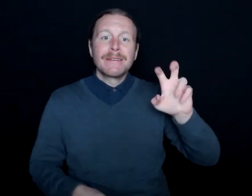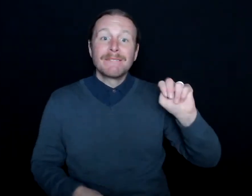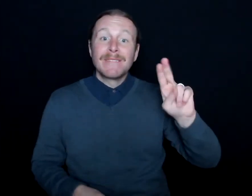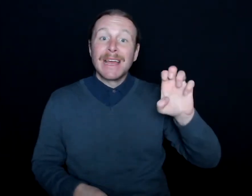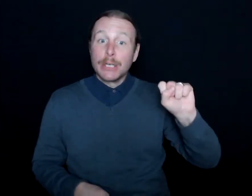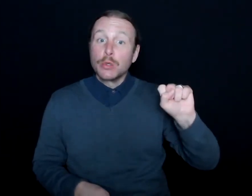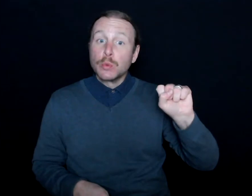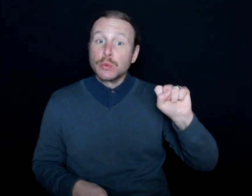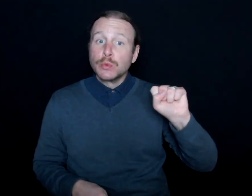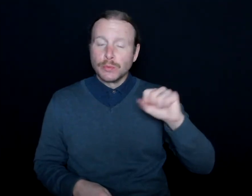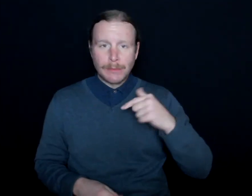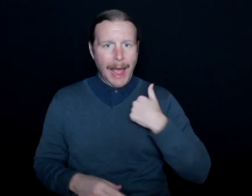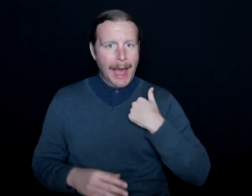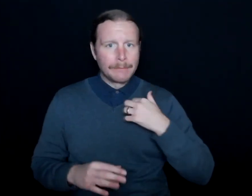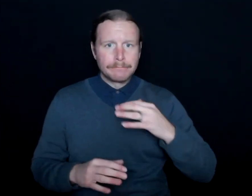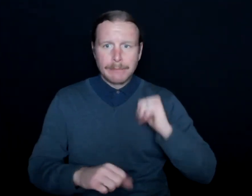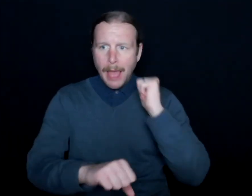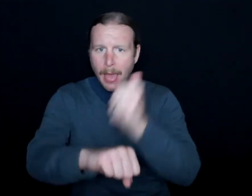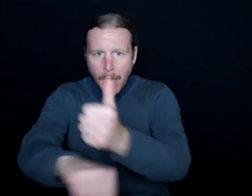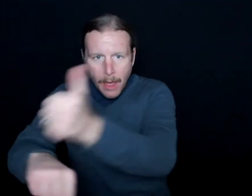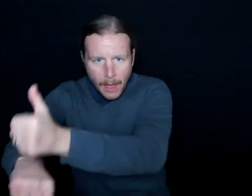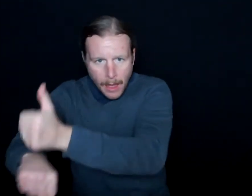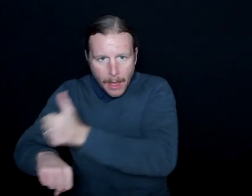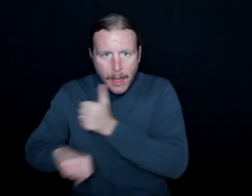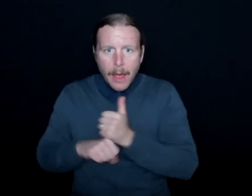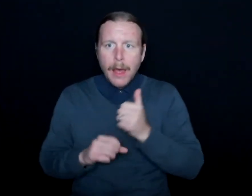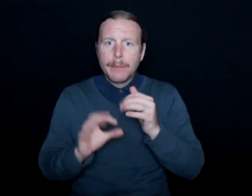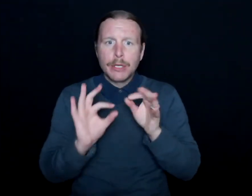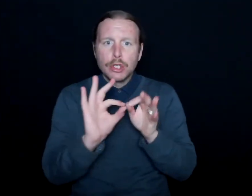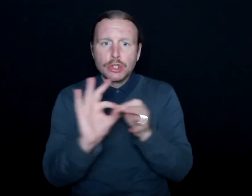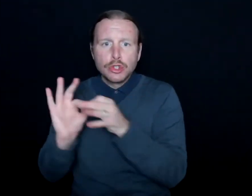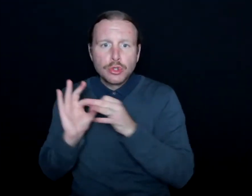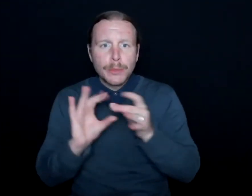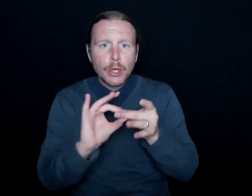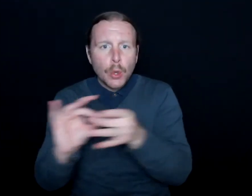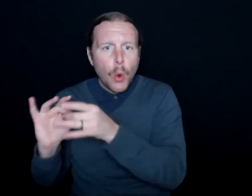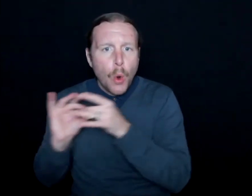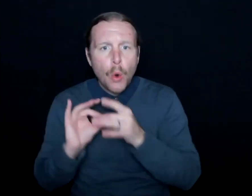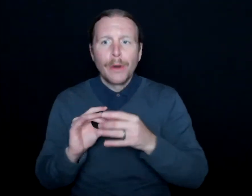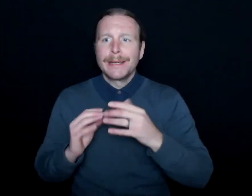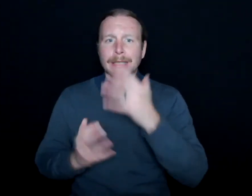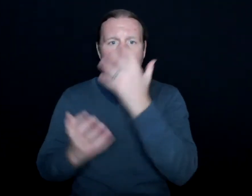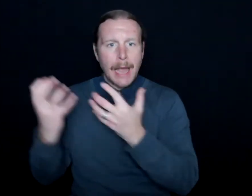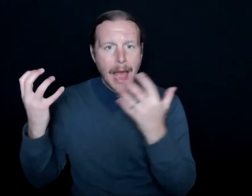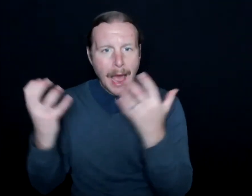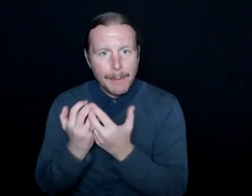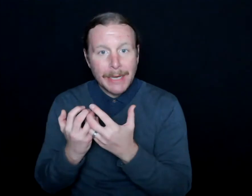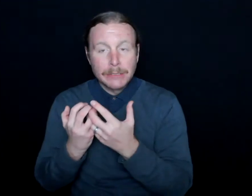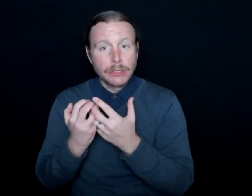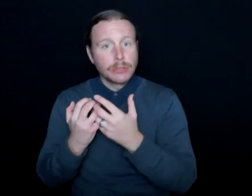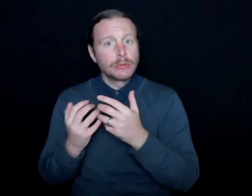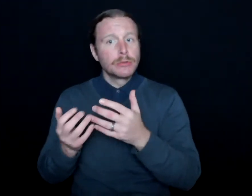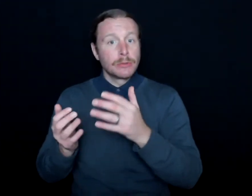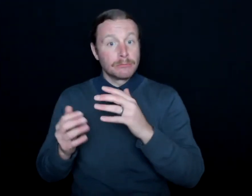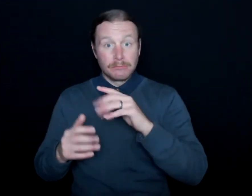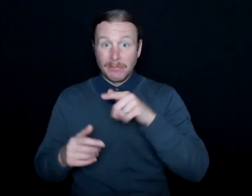and helped them implement sign language interpreting accommodations and requests. I did that all pro bono.